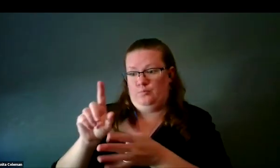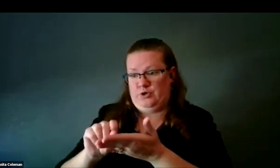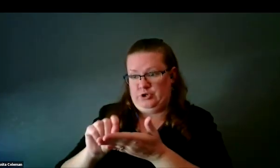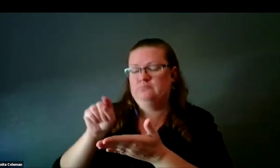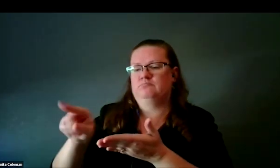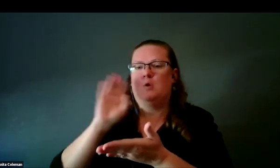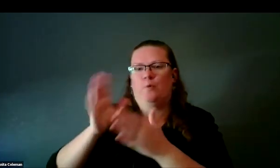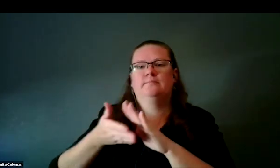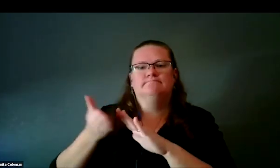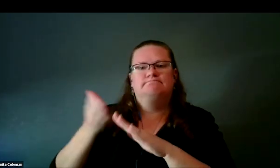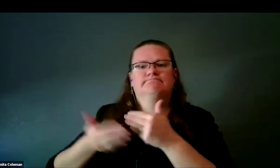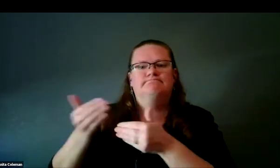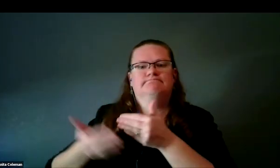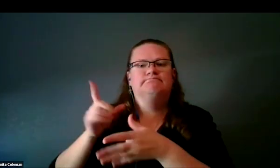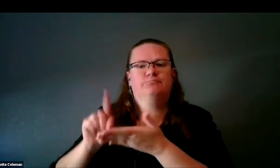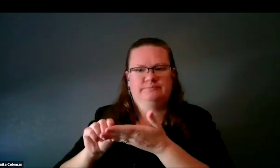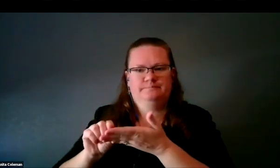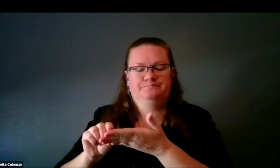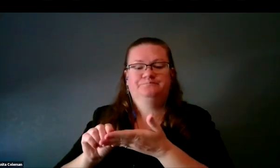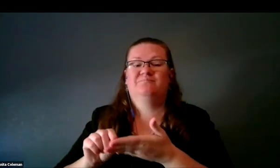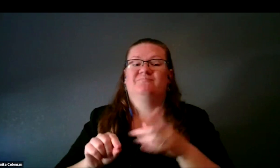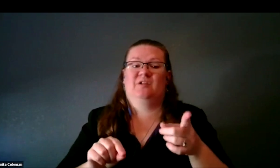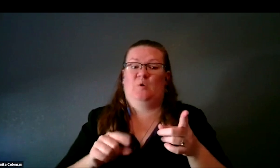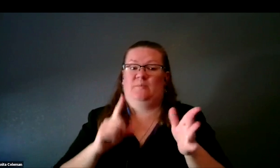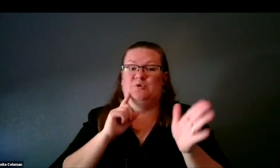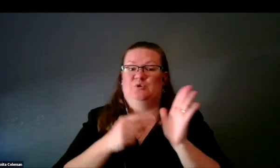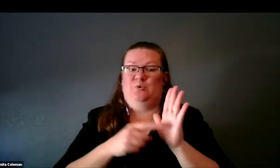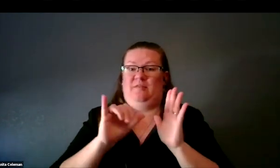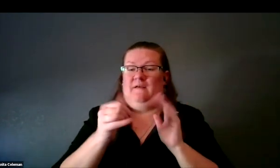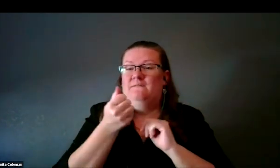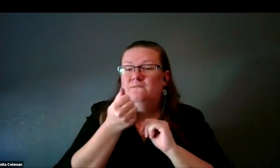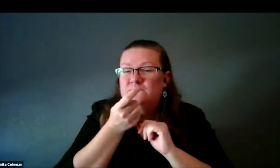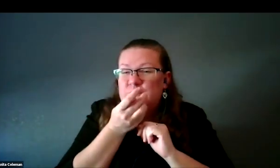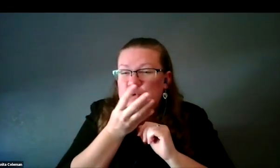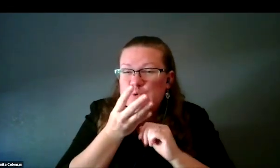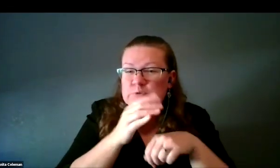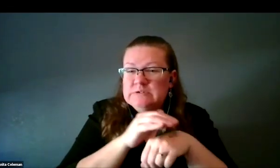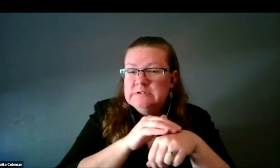What I'm showing in this slide is that we had made many textures. There's only a few samples.